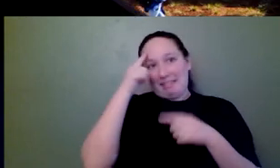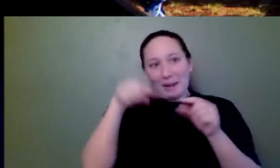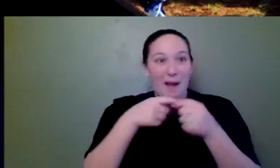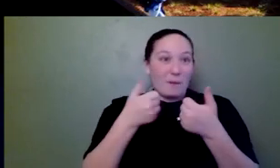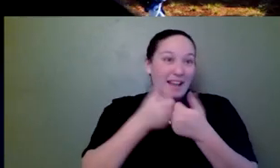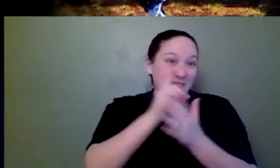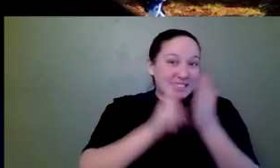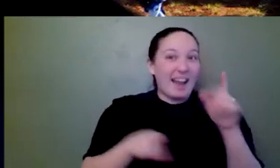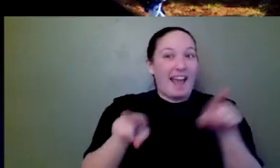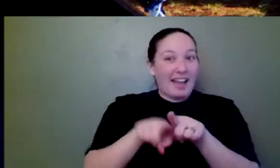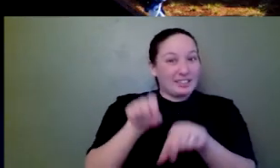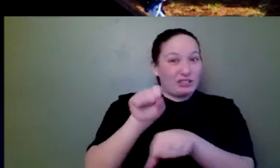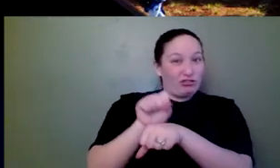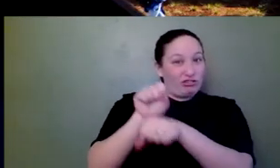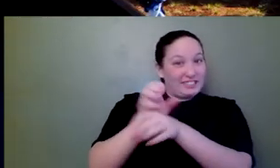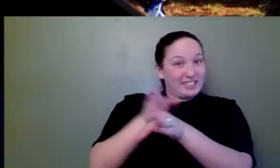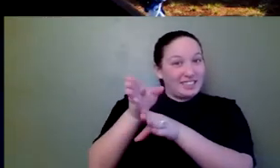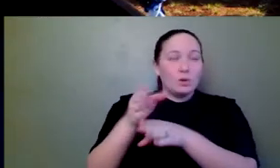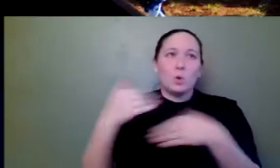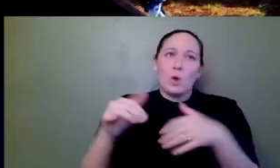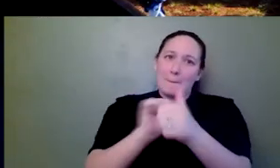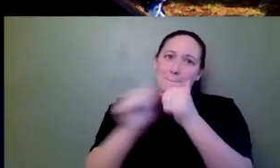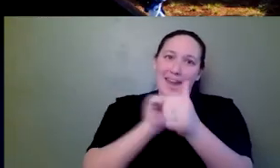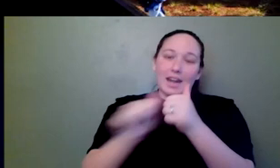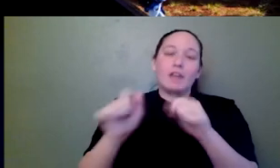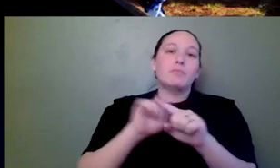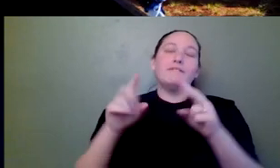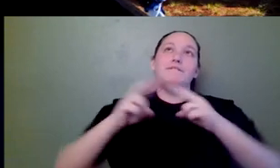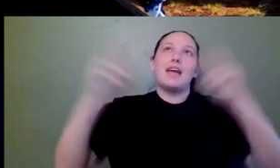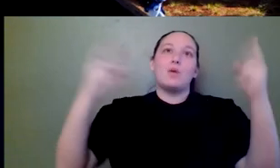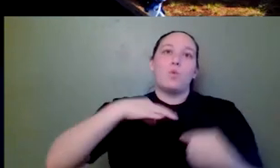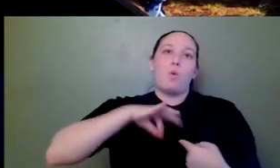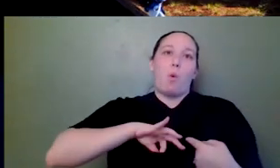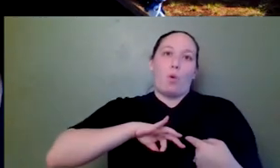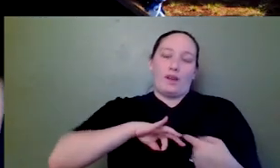It is a competitive field, but it's also extremely rewarding after all. You know, we all love to play